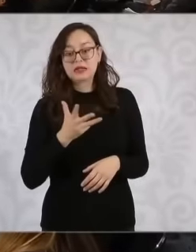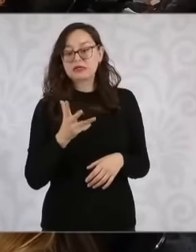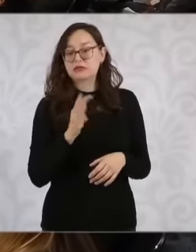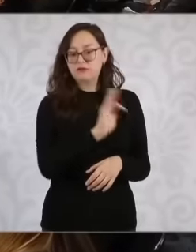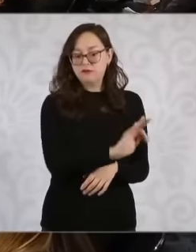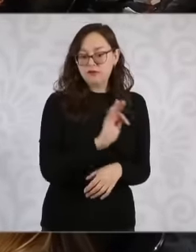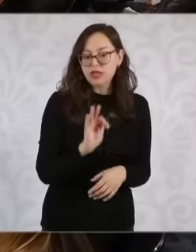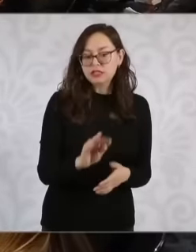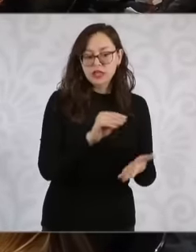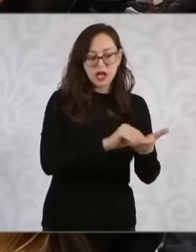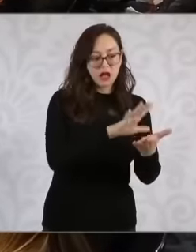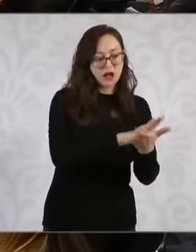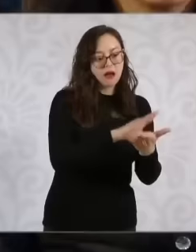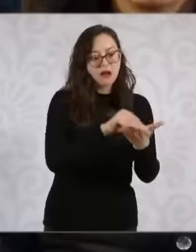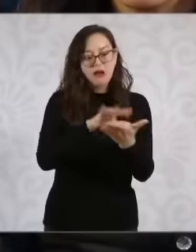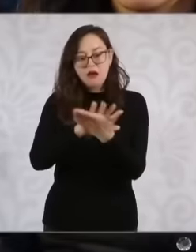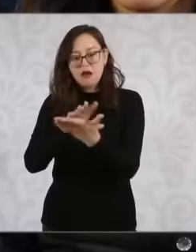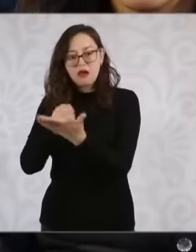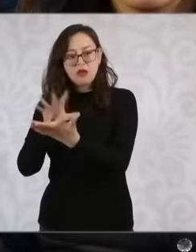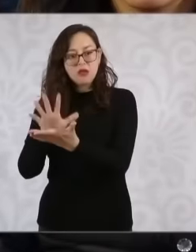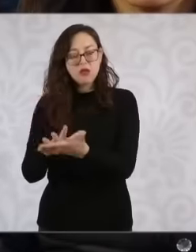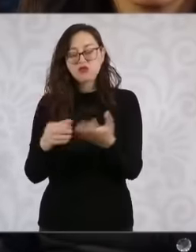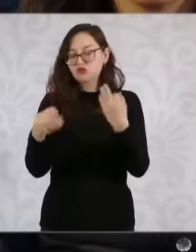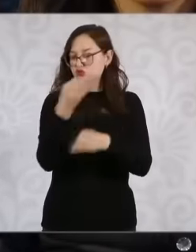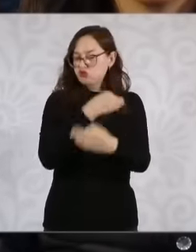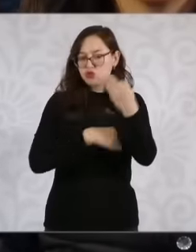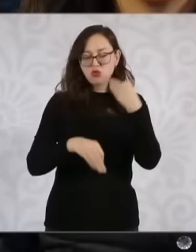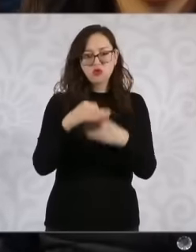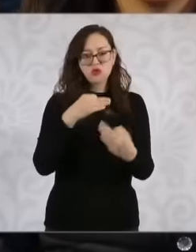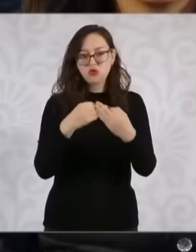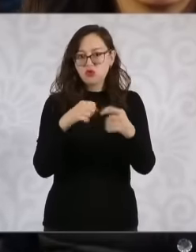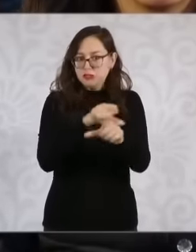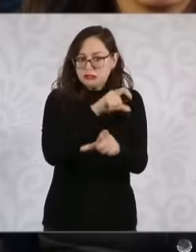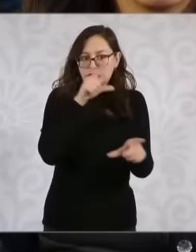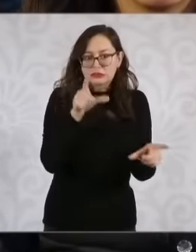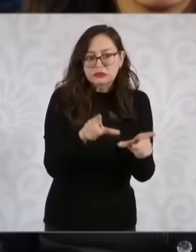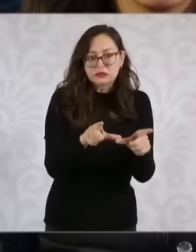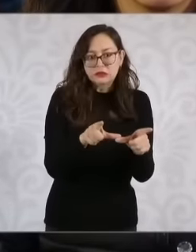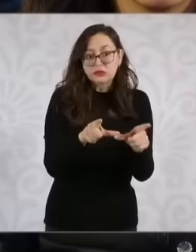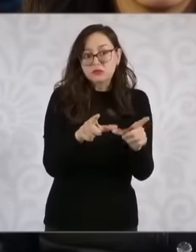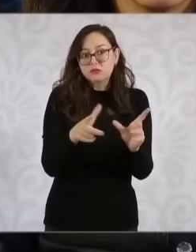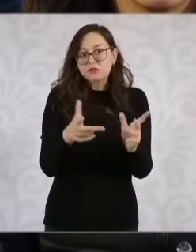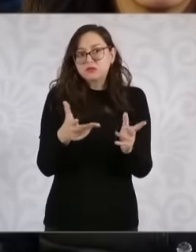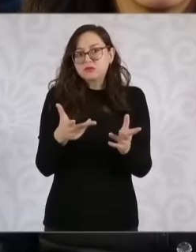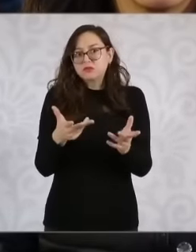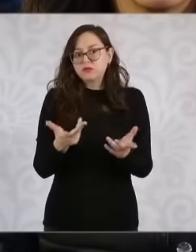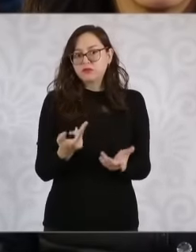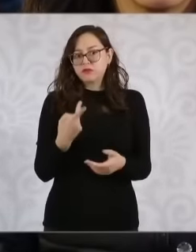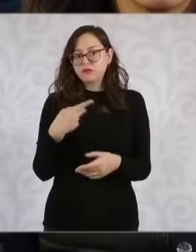this election process has to be carried out to know if through the Secretary of the Interior